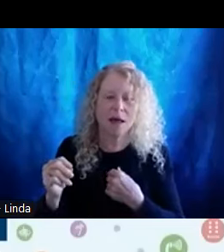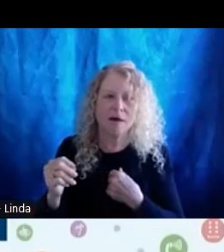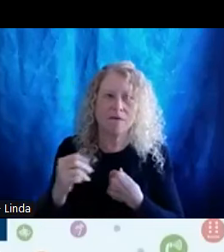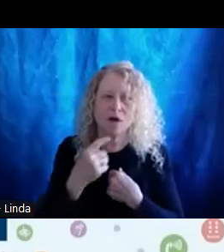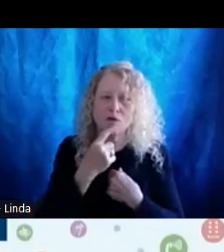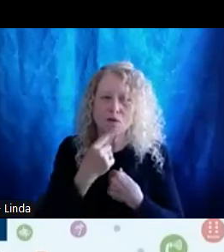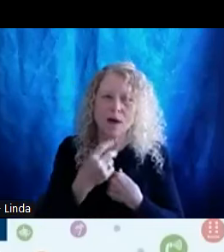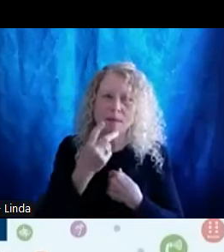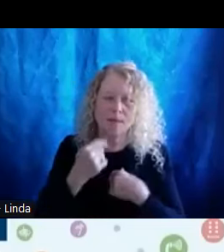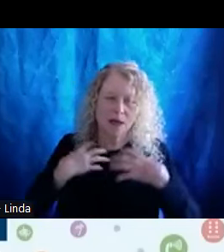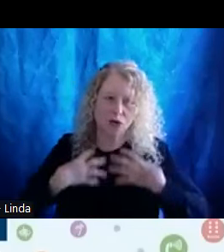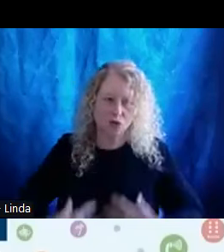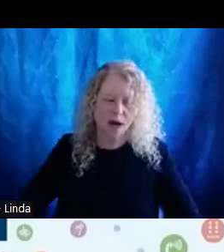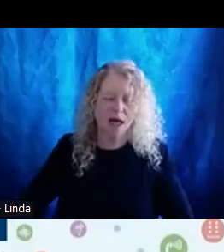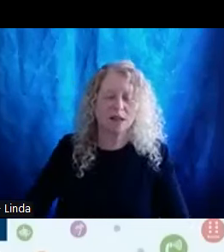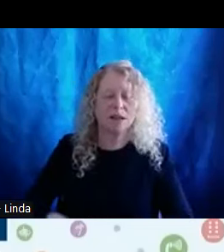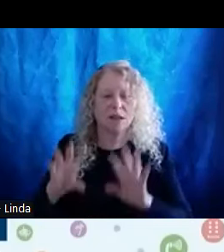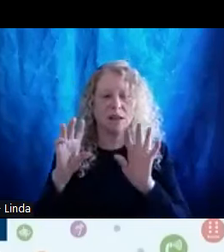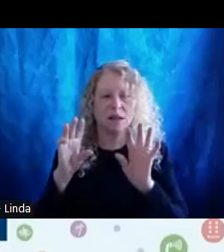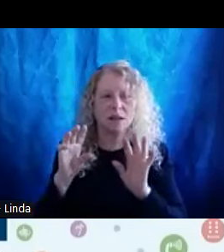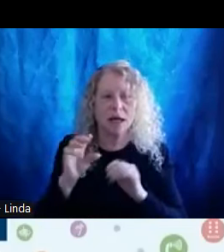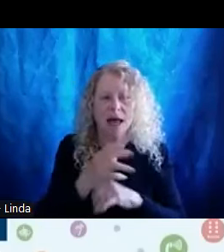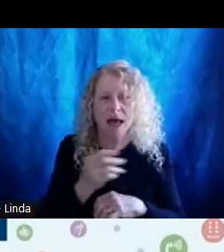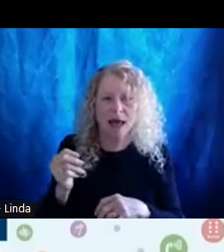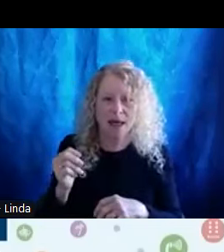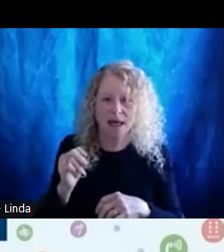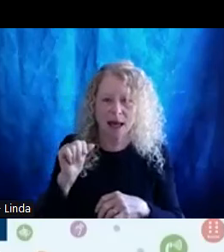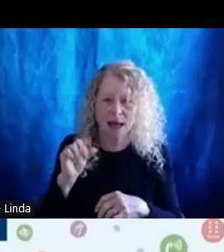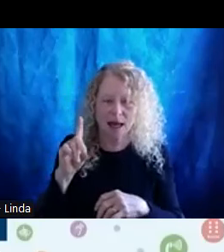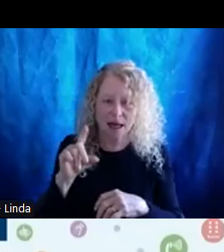dress on and the ADA 33 anniversary